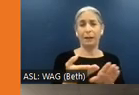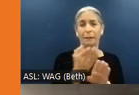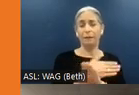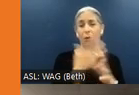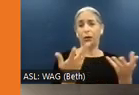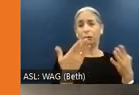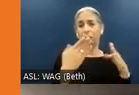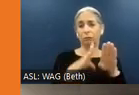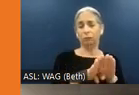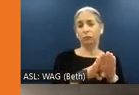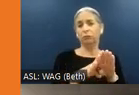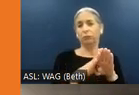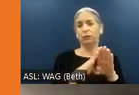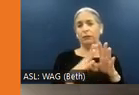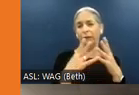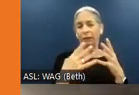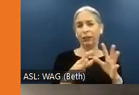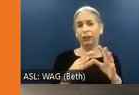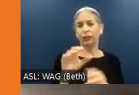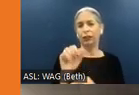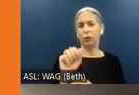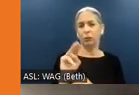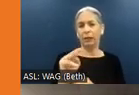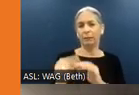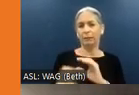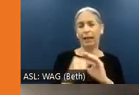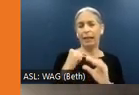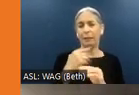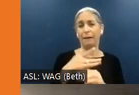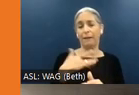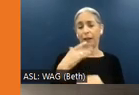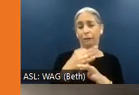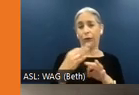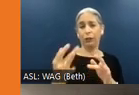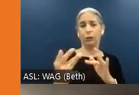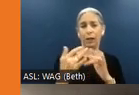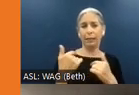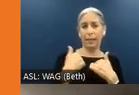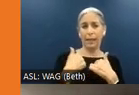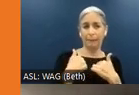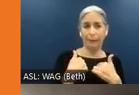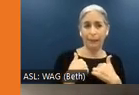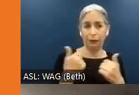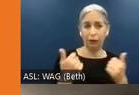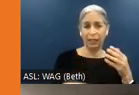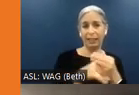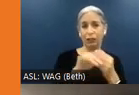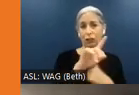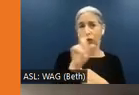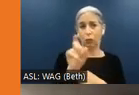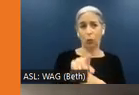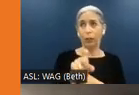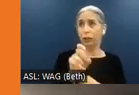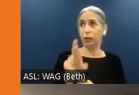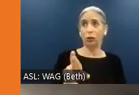contacts and also my personal email. Feel free to reach out for any additional questions